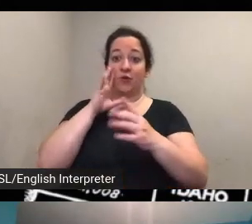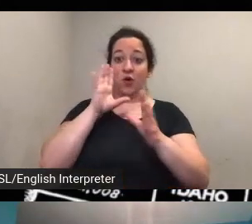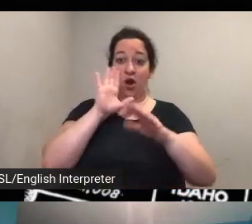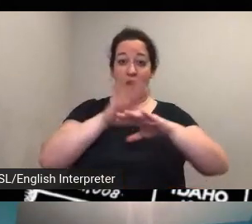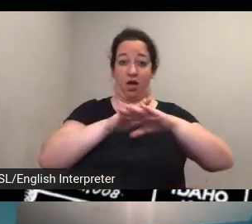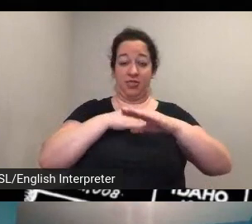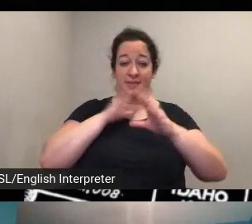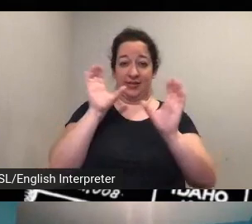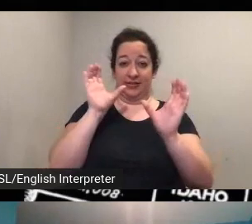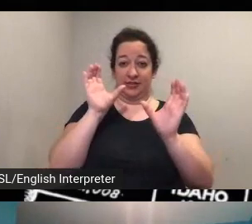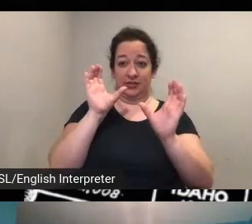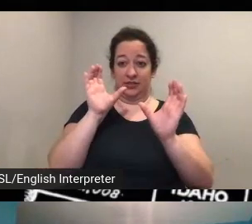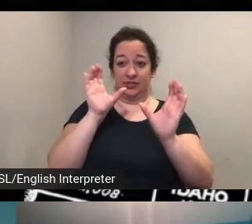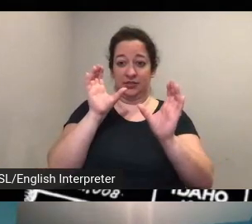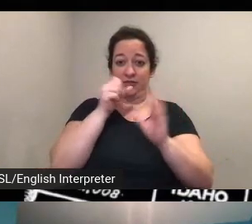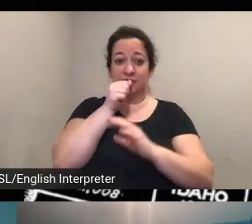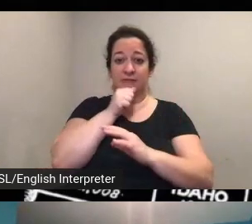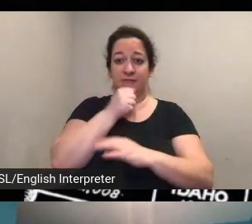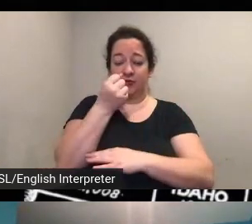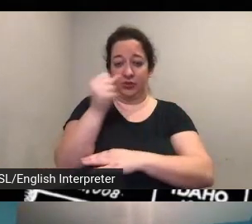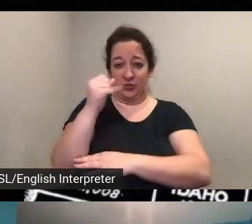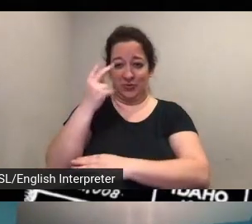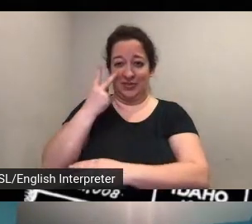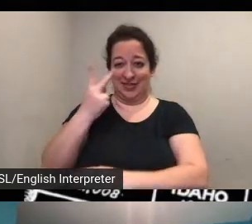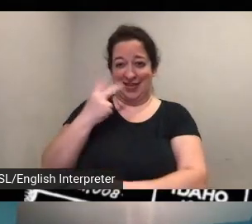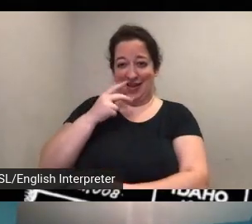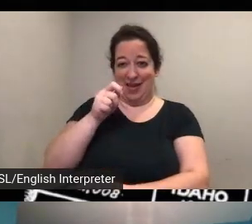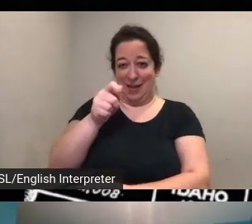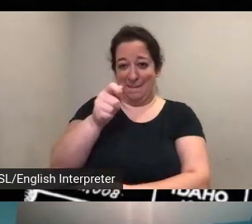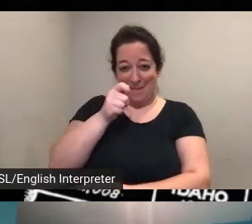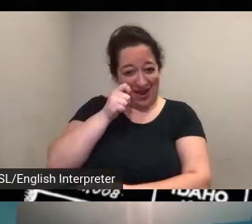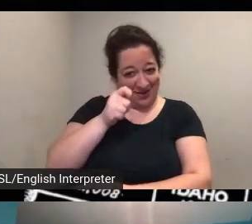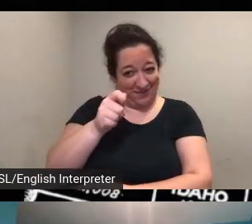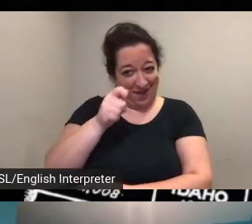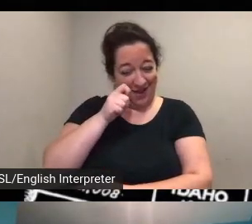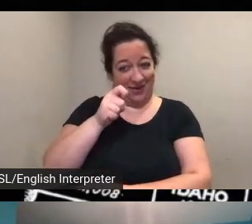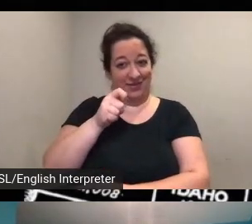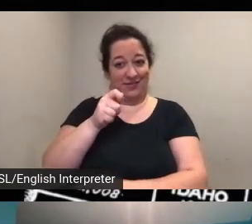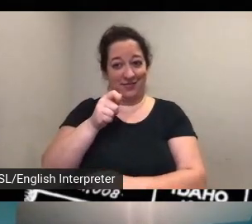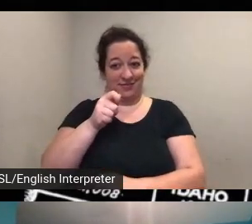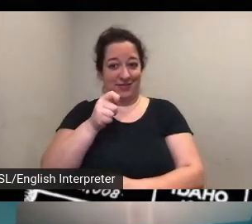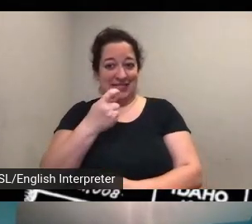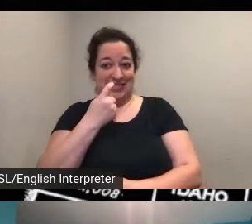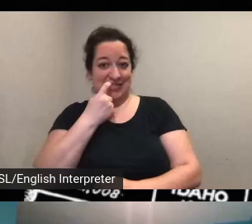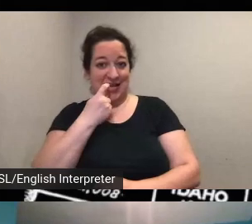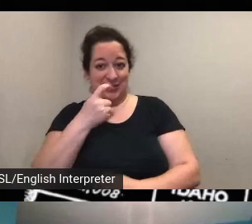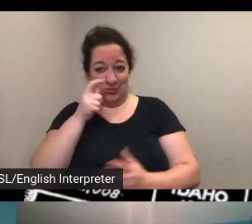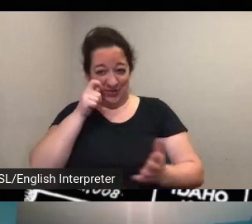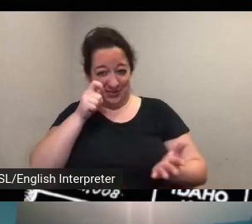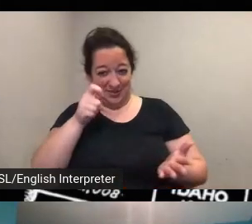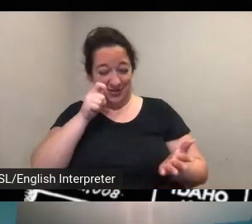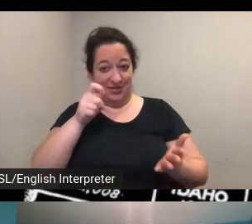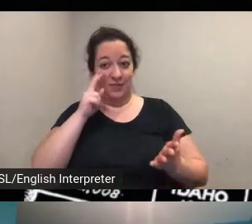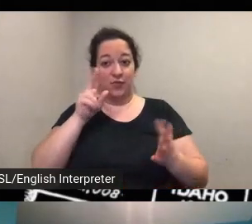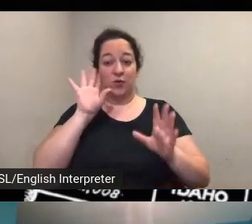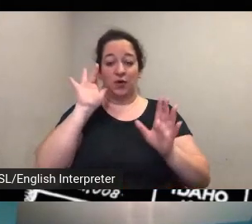you'll see a magnifying glass in the upper right corner so you can use that to search for places or p